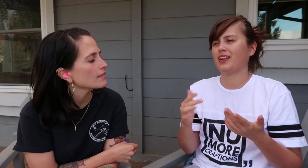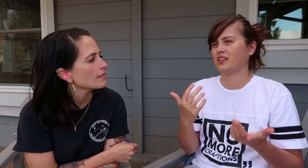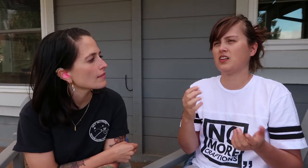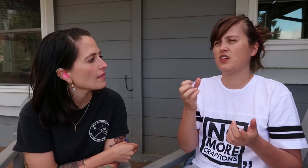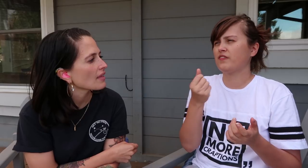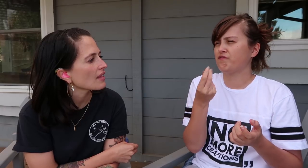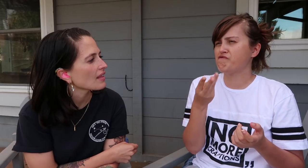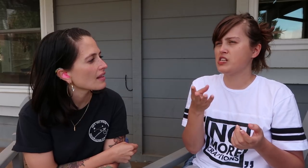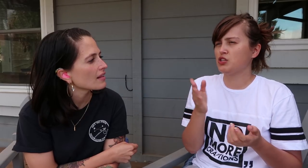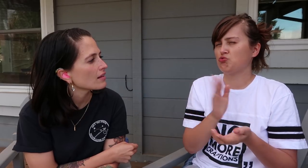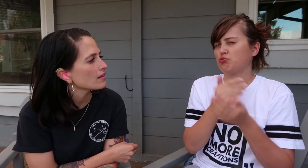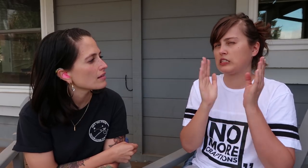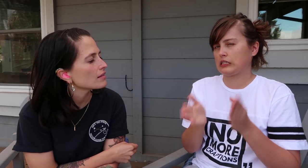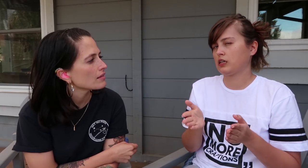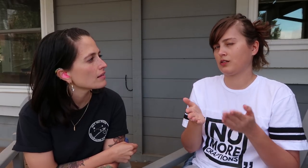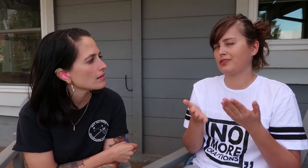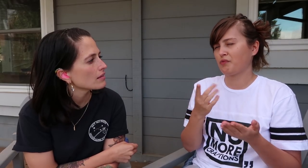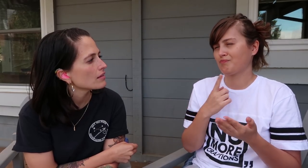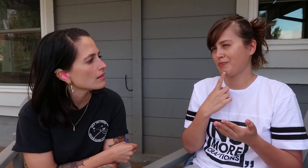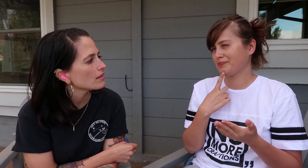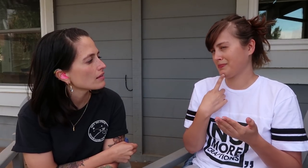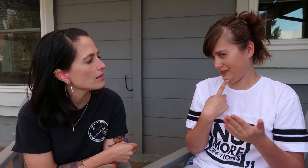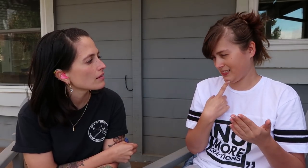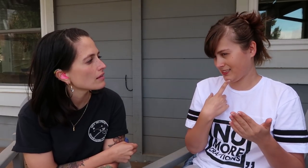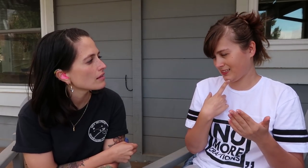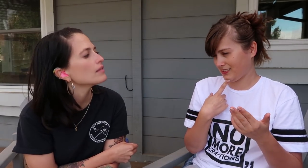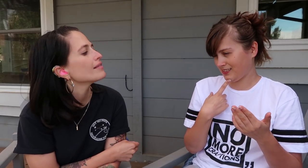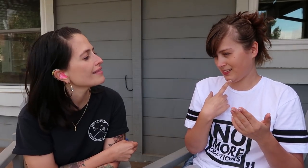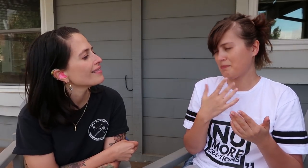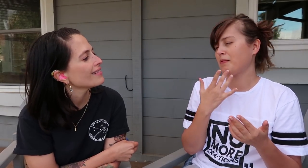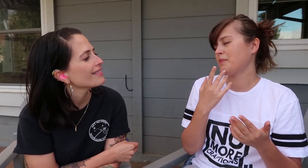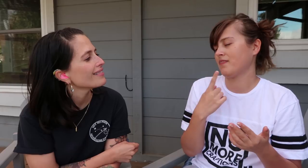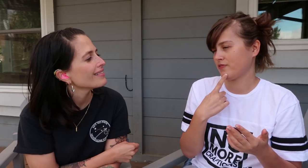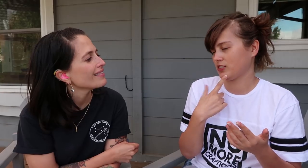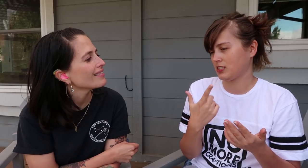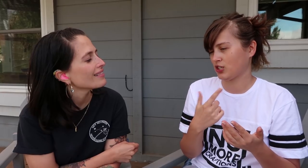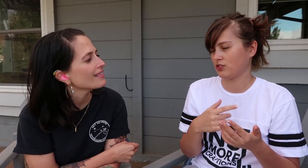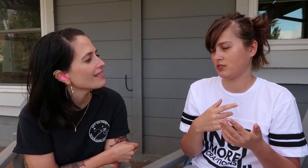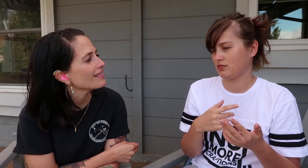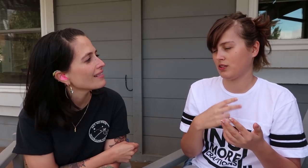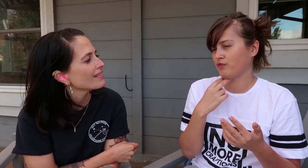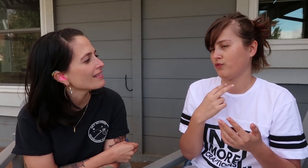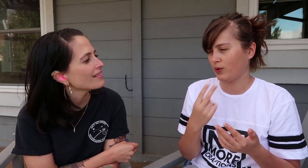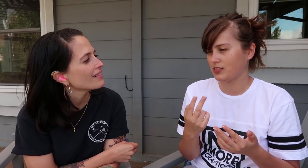there are a few singers I would probably miss. Like my favourite singers’ voices.